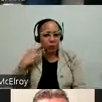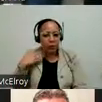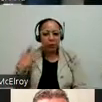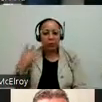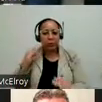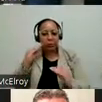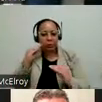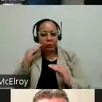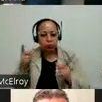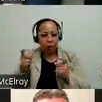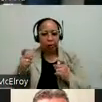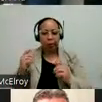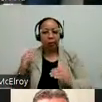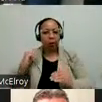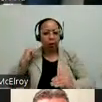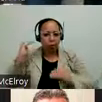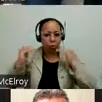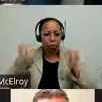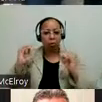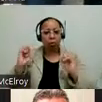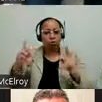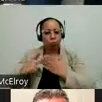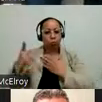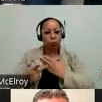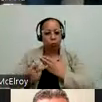experience in teaching, running adult education programs at City Colleges